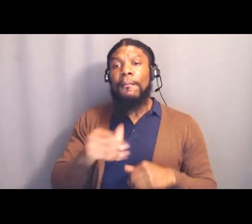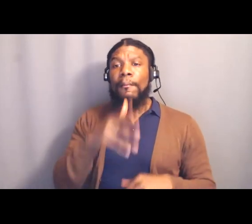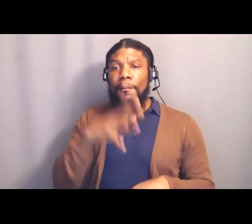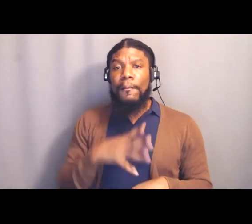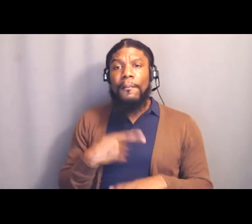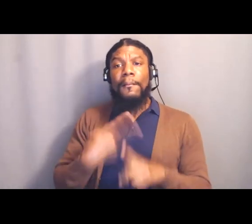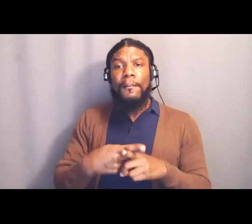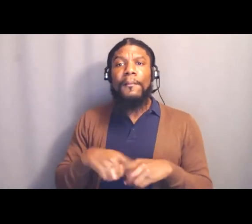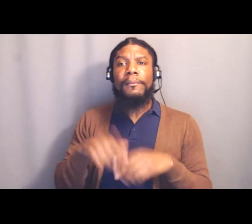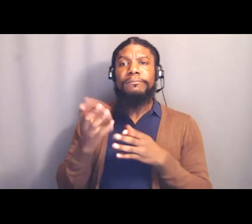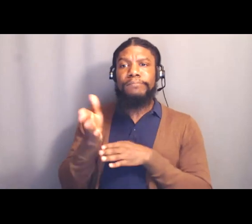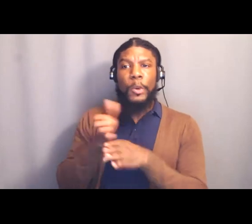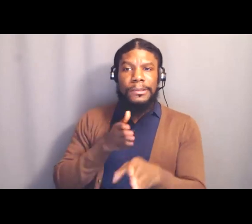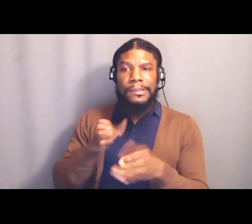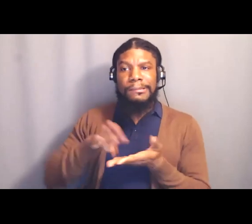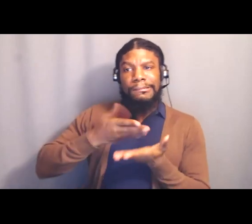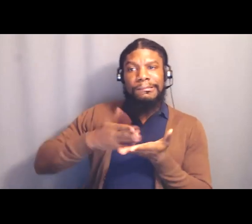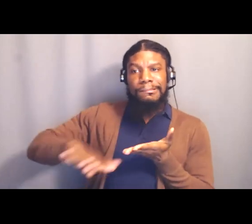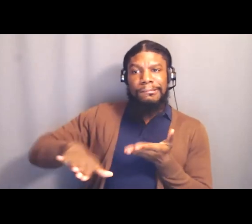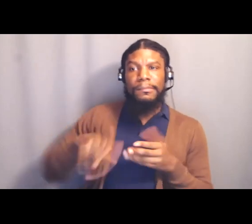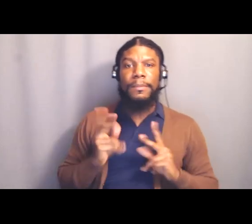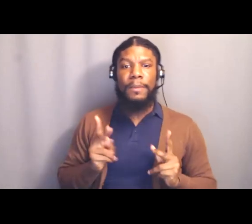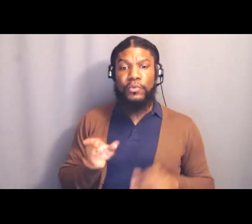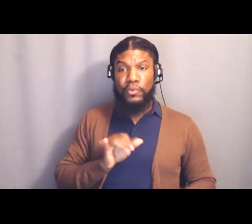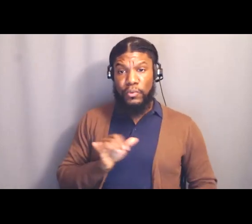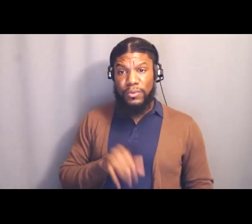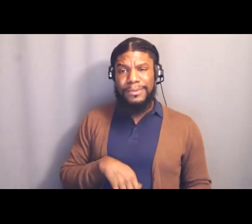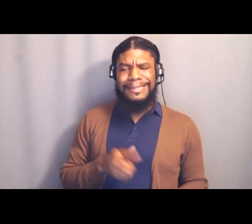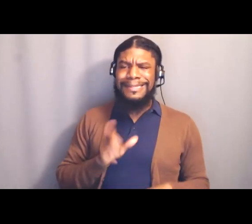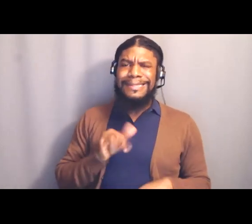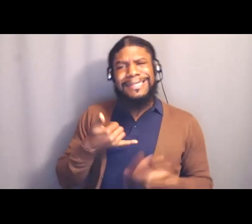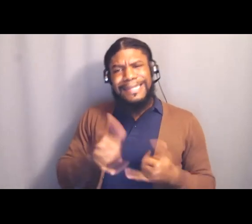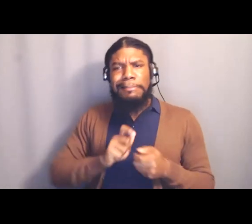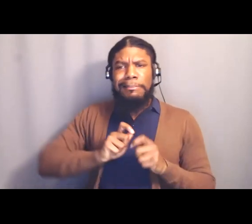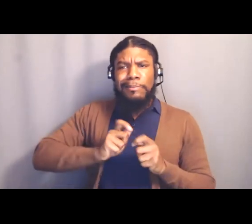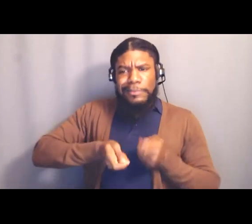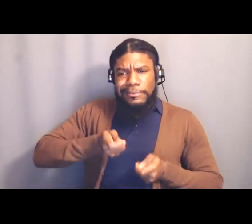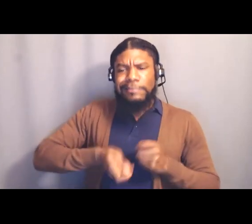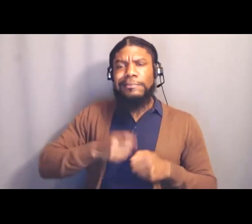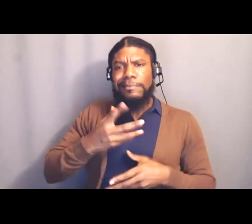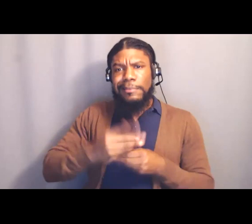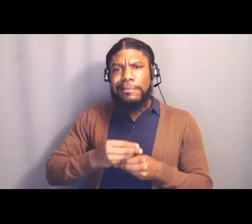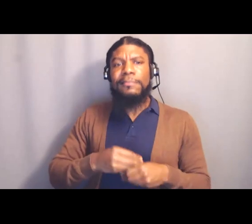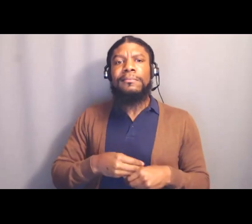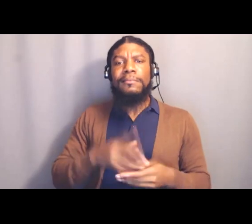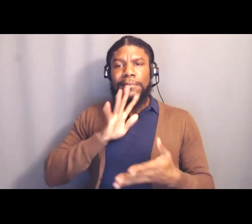that I wanna include about basically us studying and focusing on different Indigenous cultures,